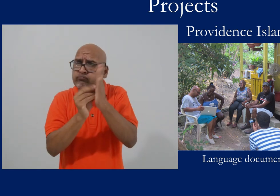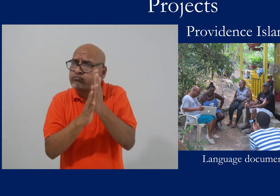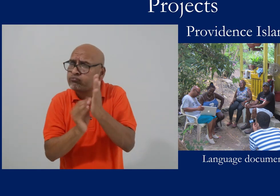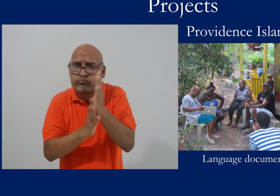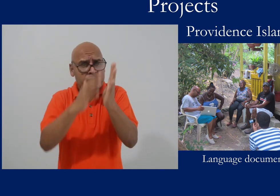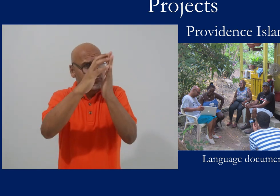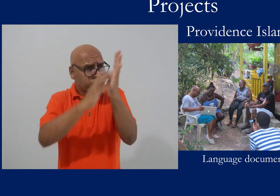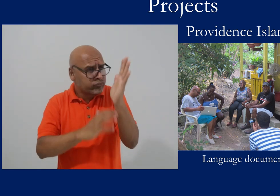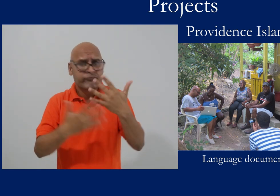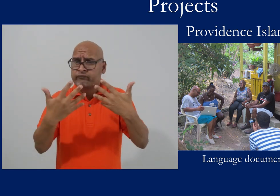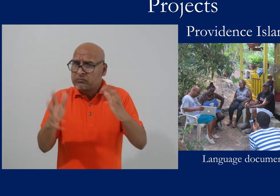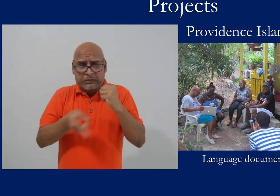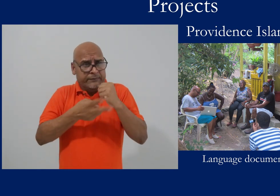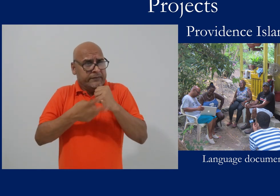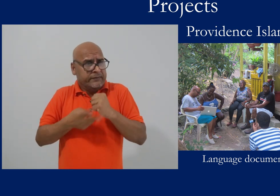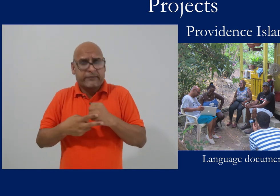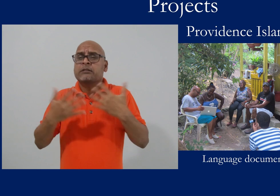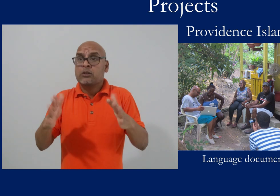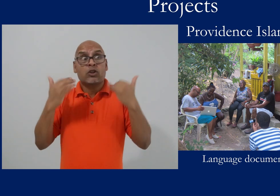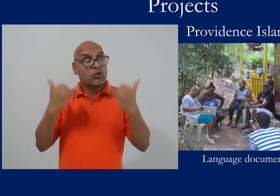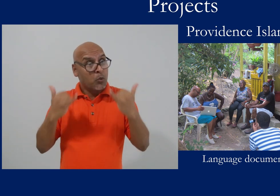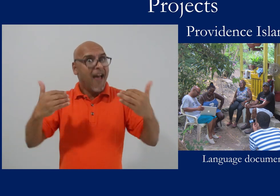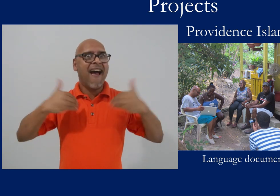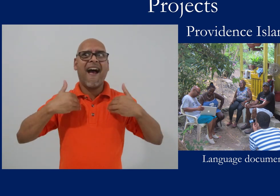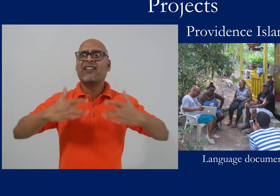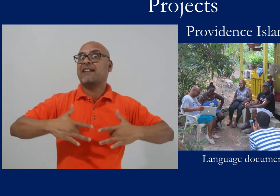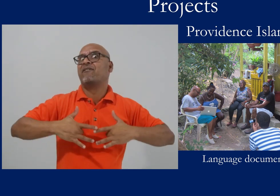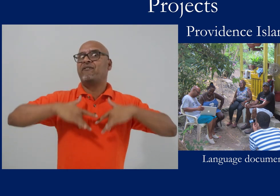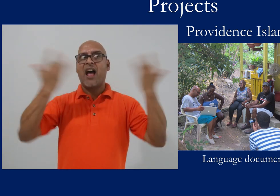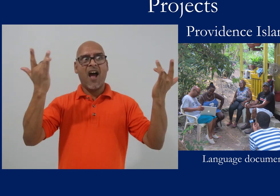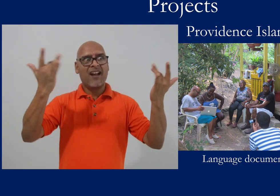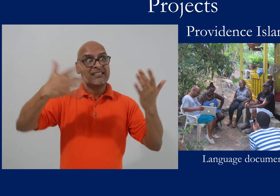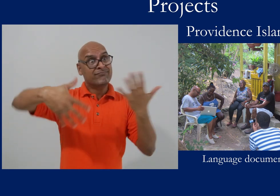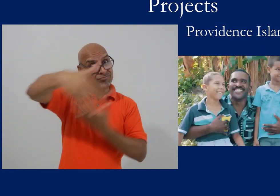all around providence and archiving that work and then we had a big event at the end